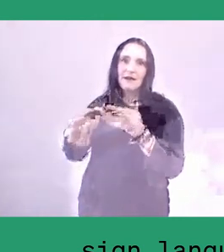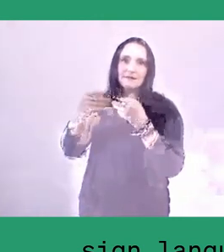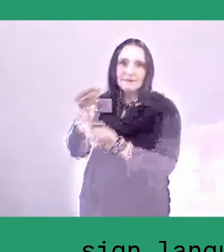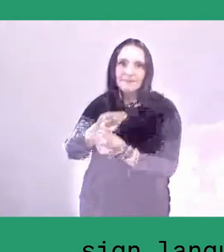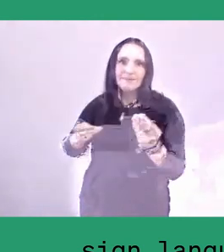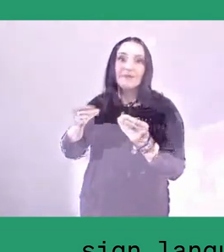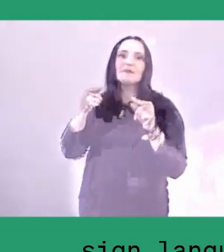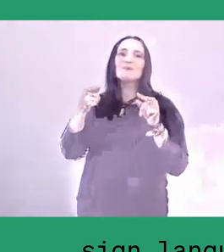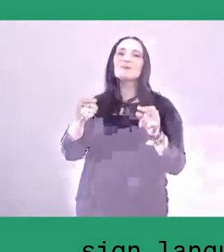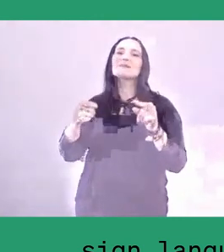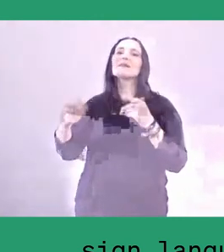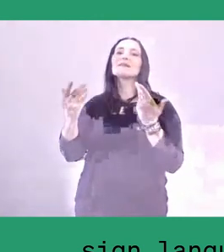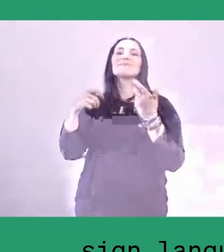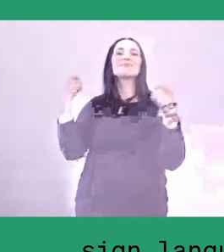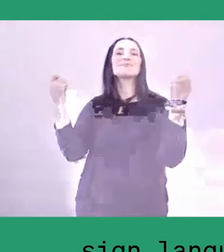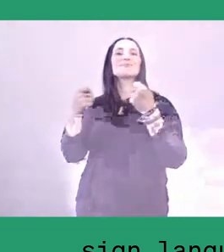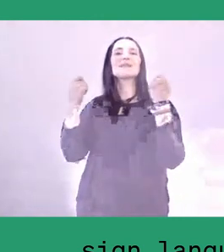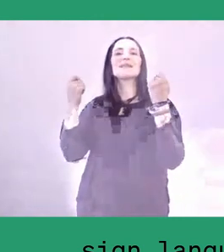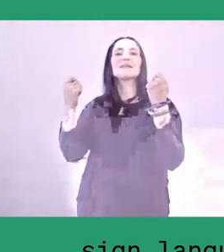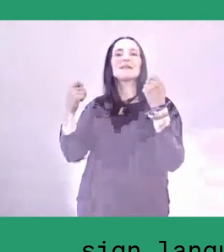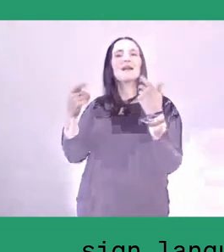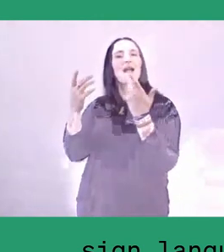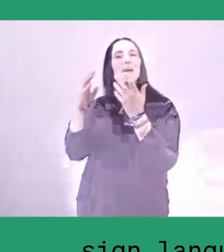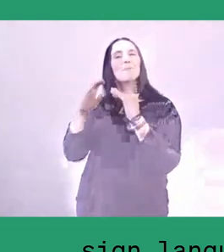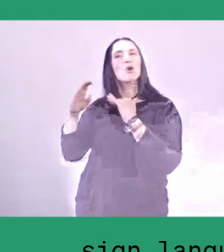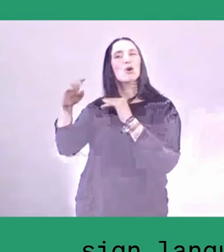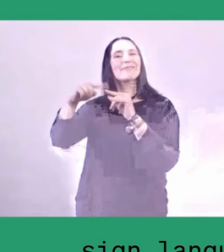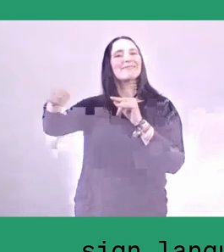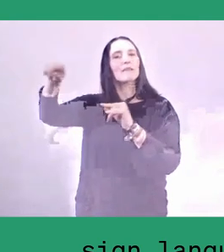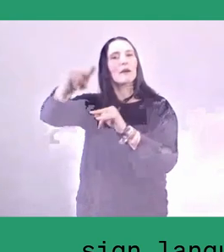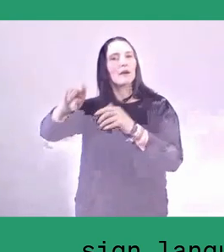I've found that, amongst the young people especially,